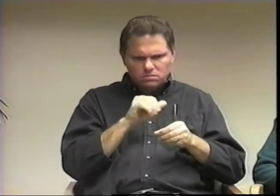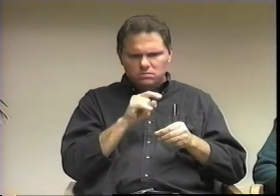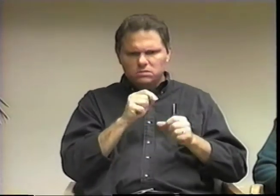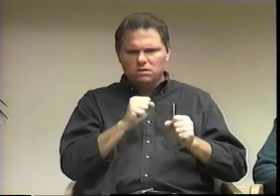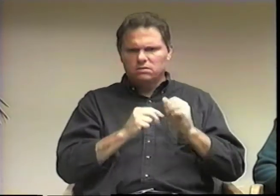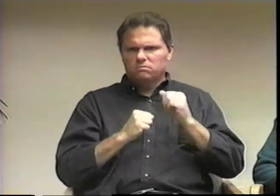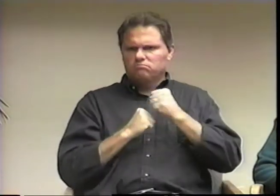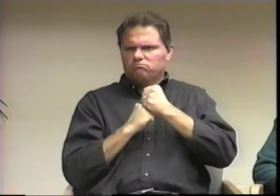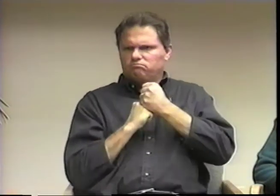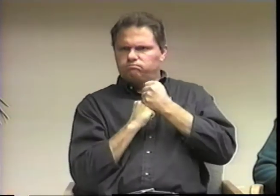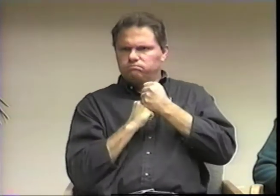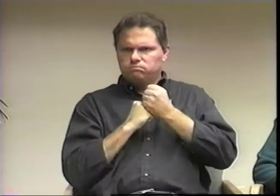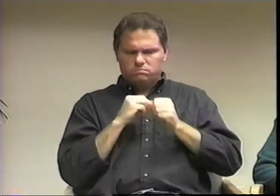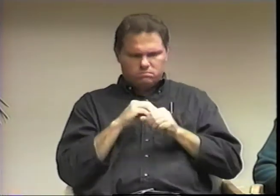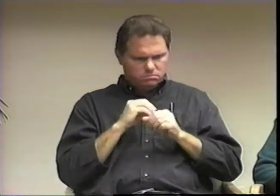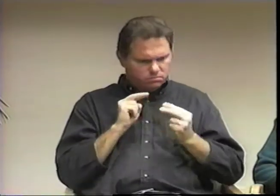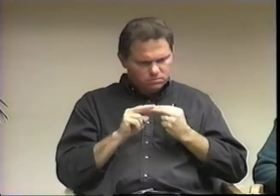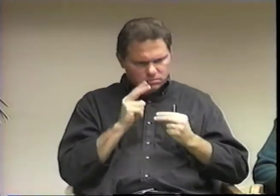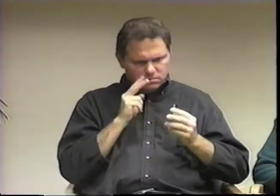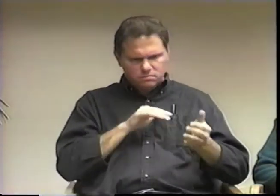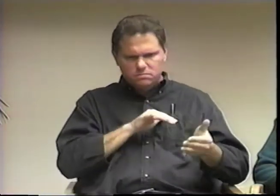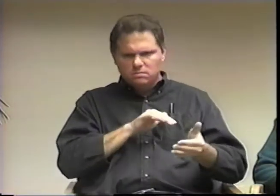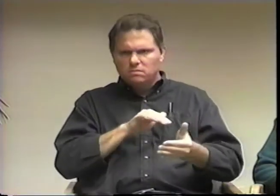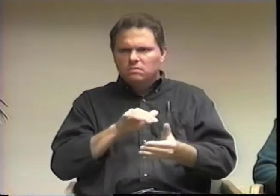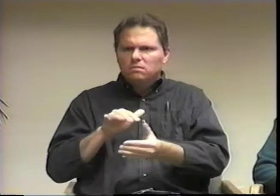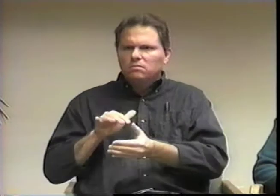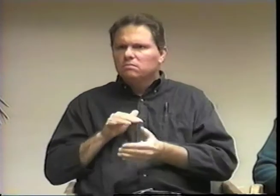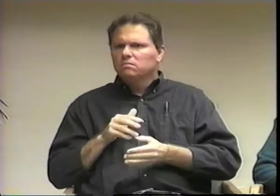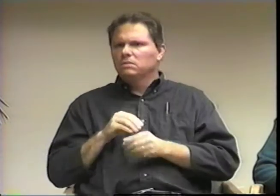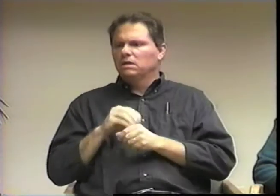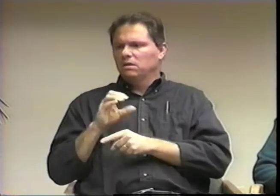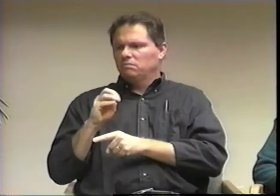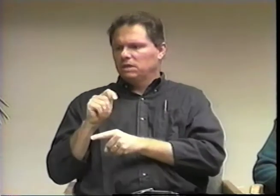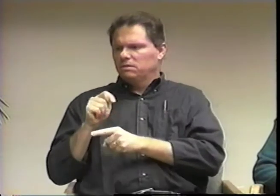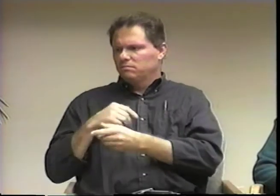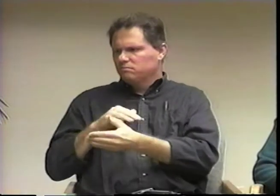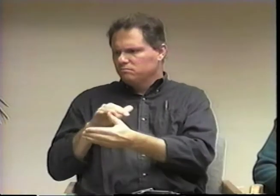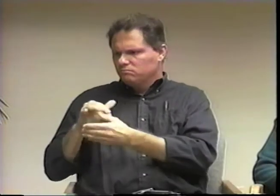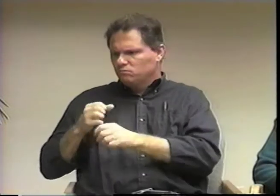and eliminate weak areas in the pavement.